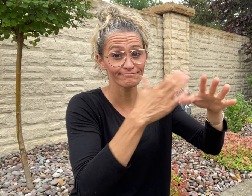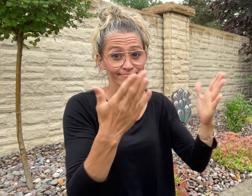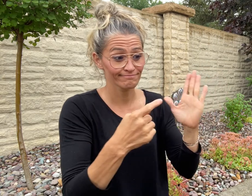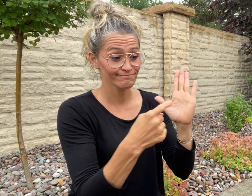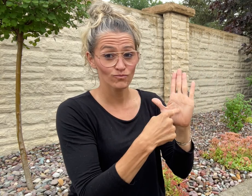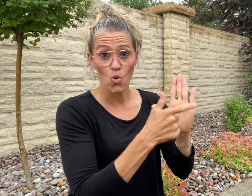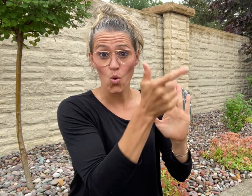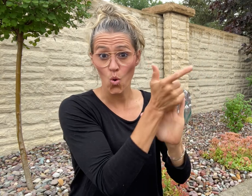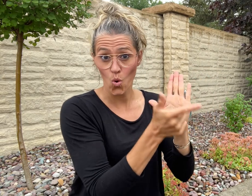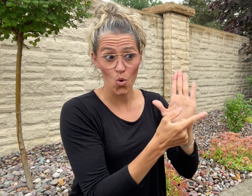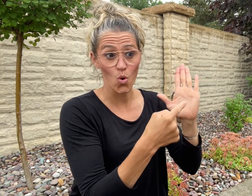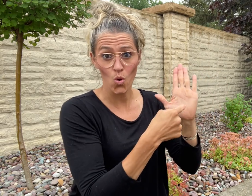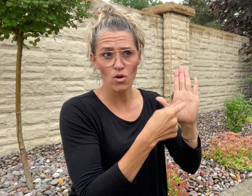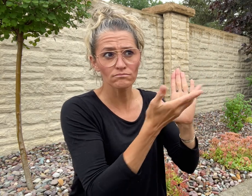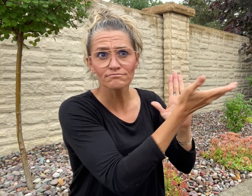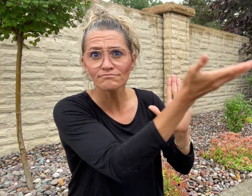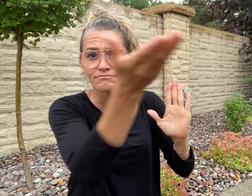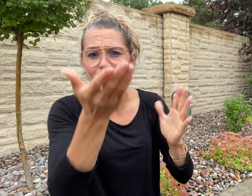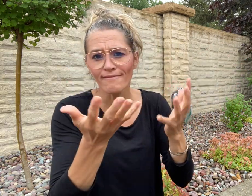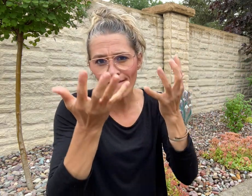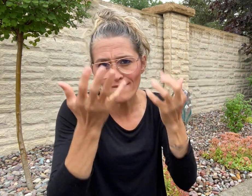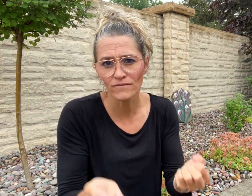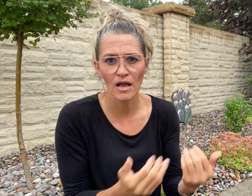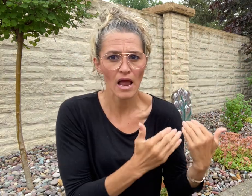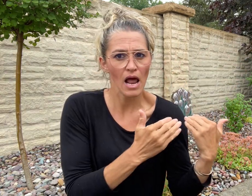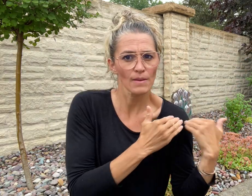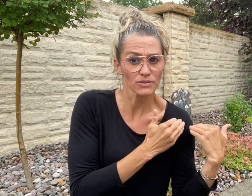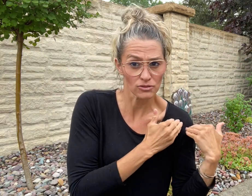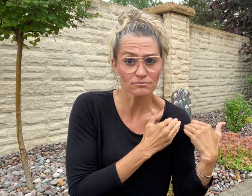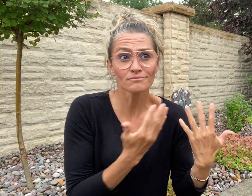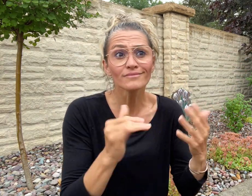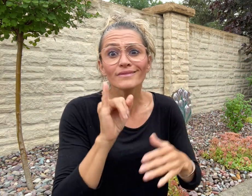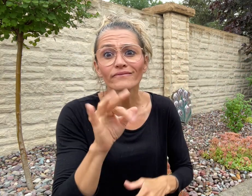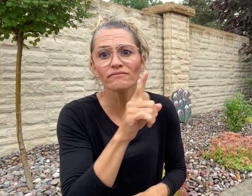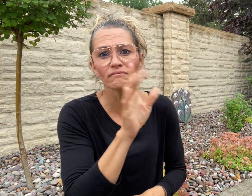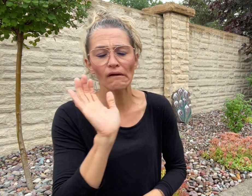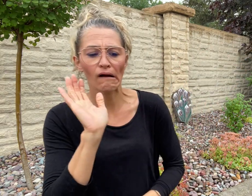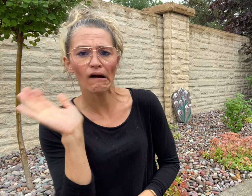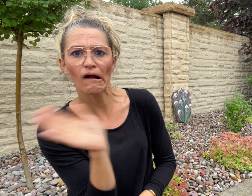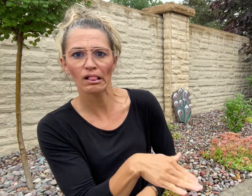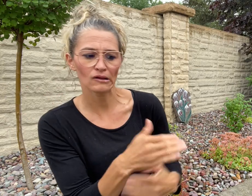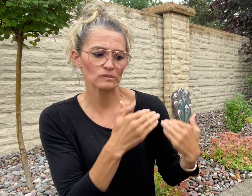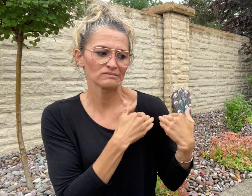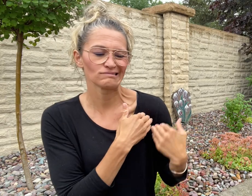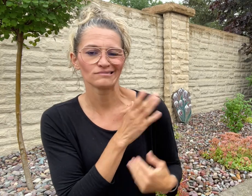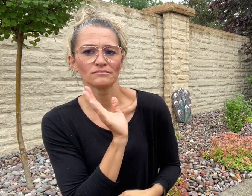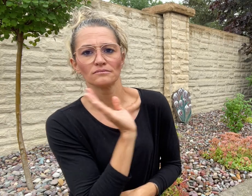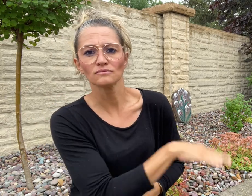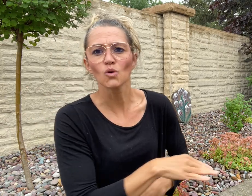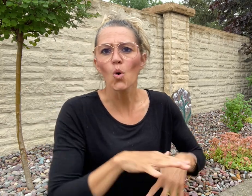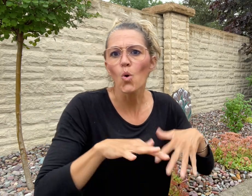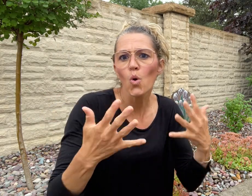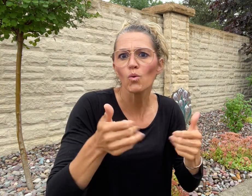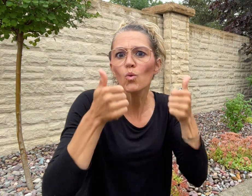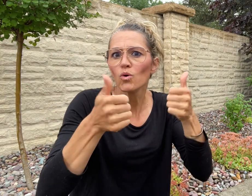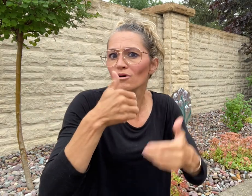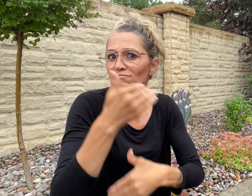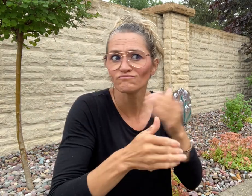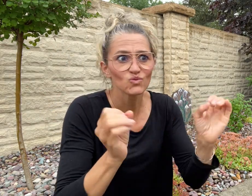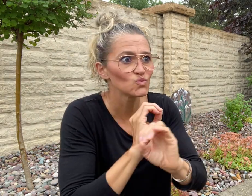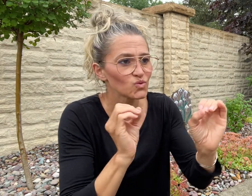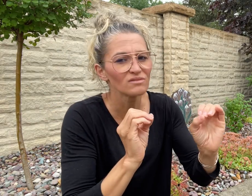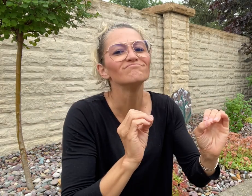responsibilities under the law, they will be punished”.